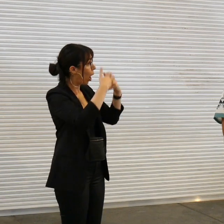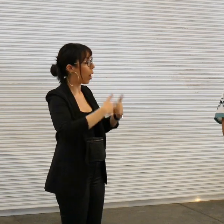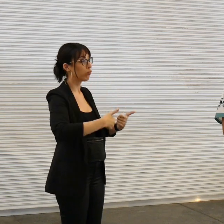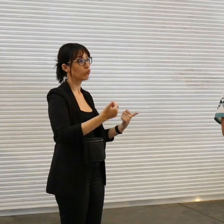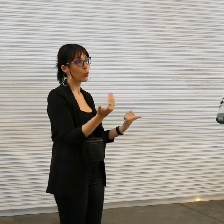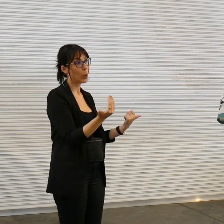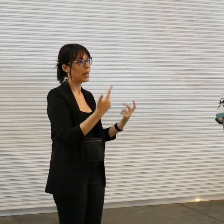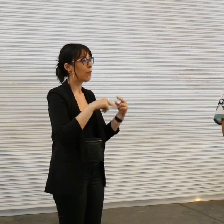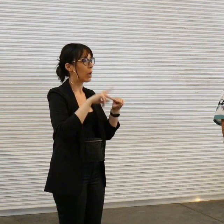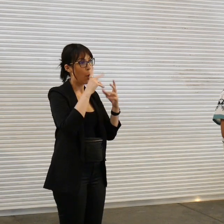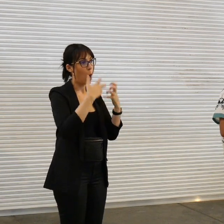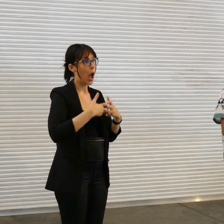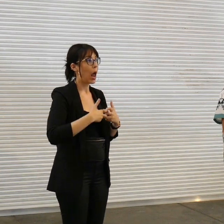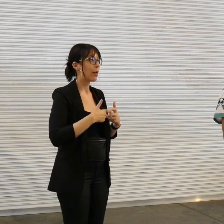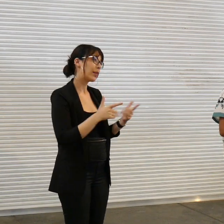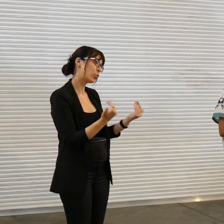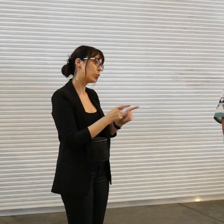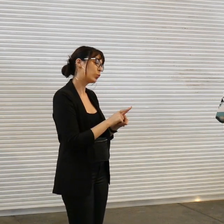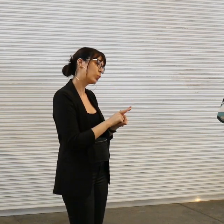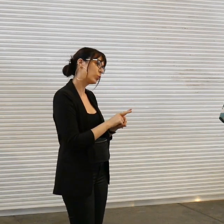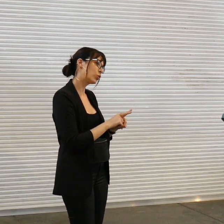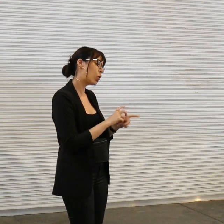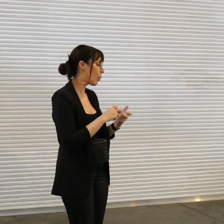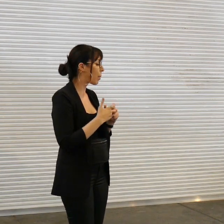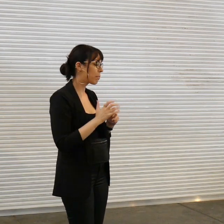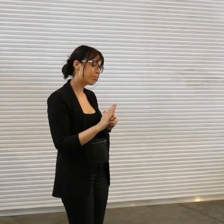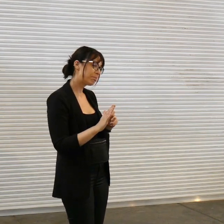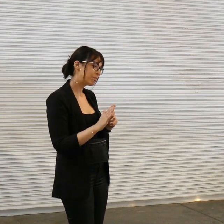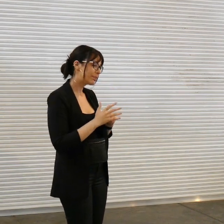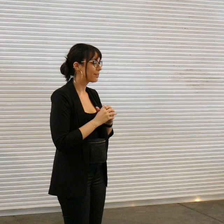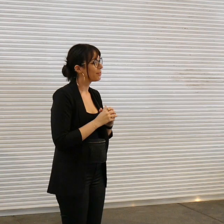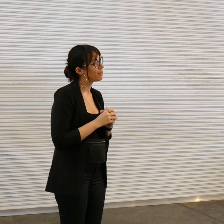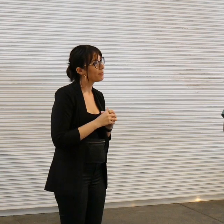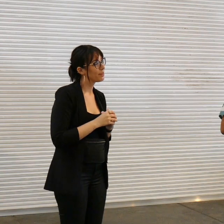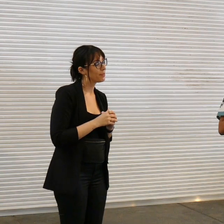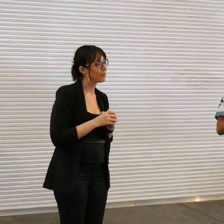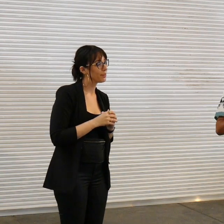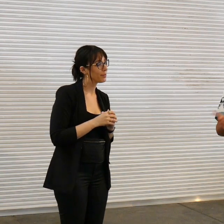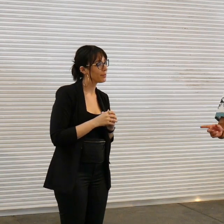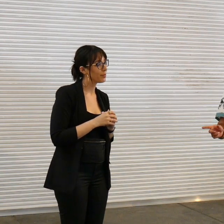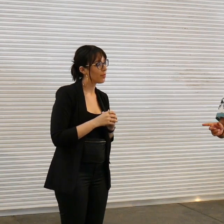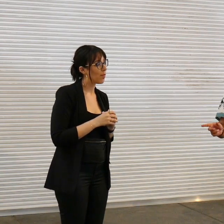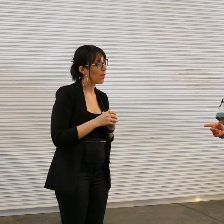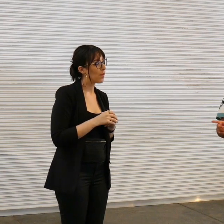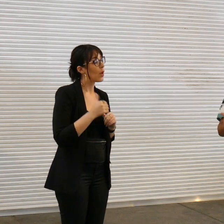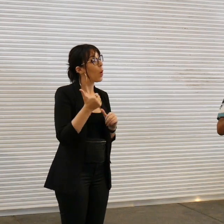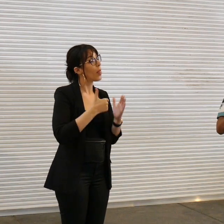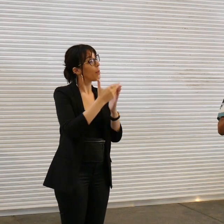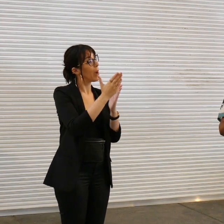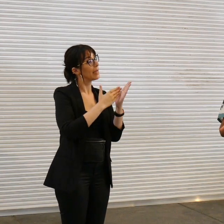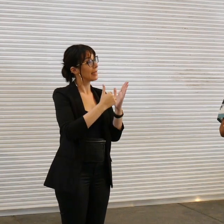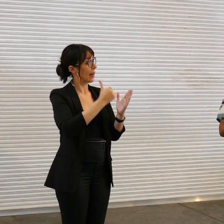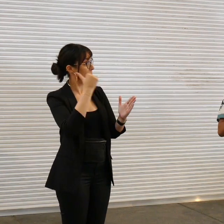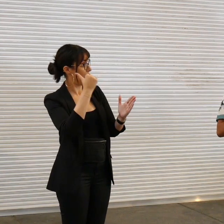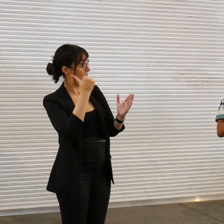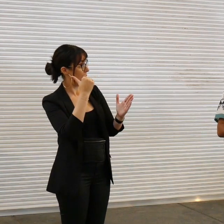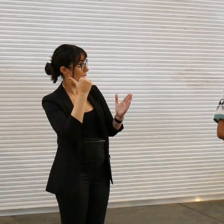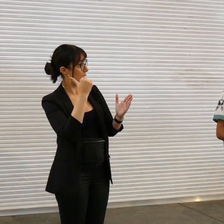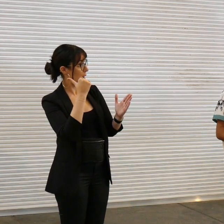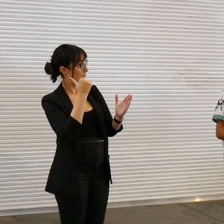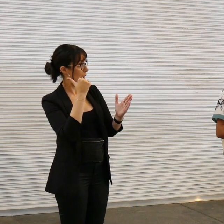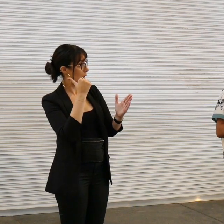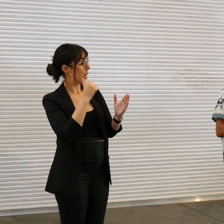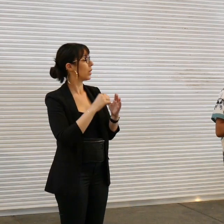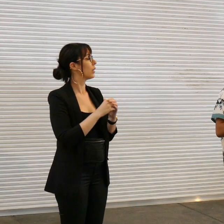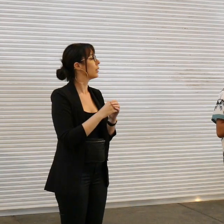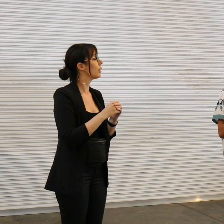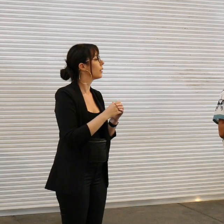if you can't also cool no problem there um the painting in the back the History Strong Man of Law that